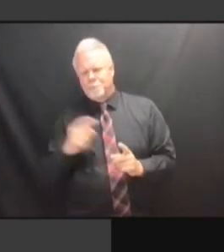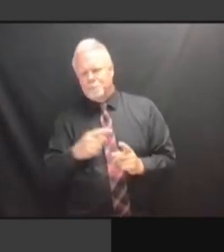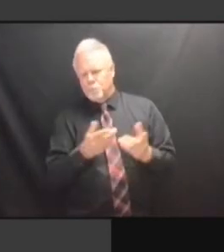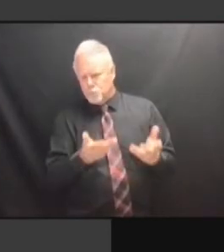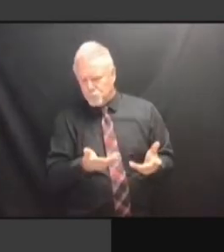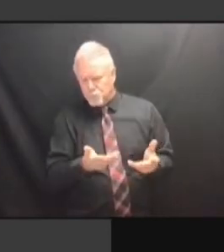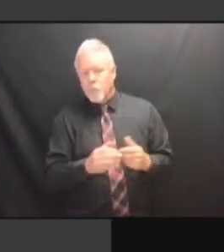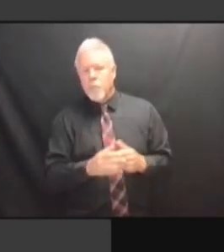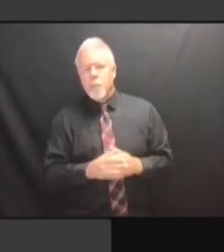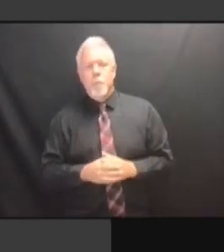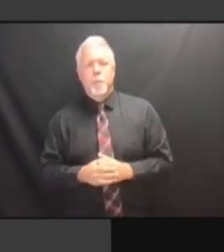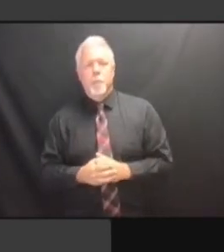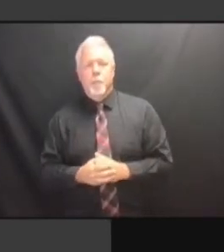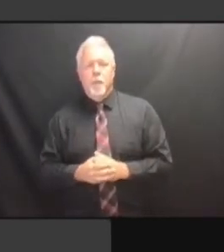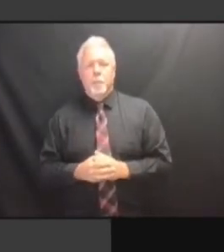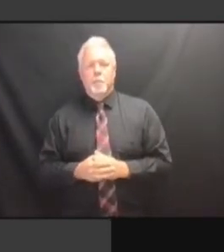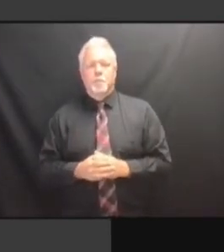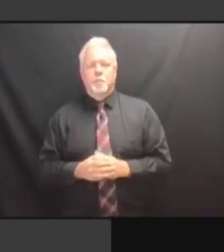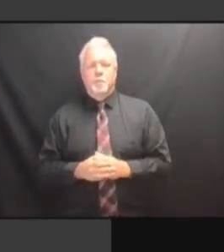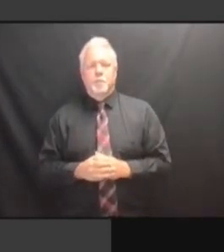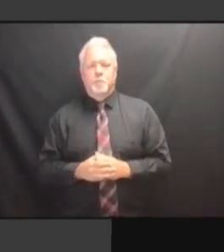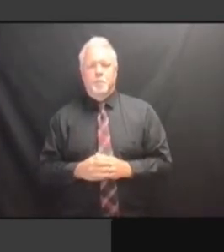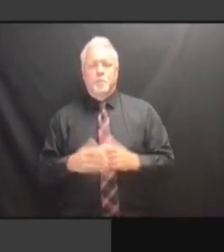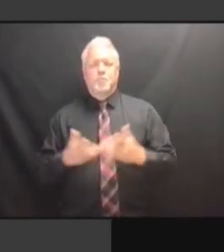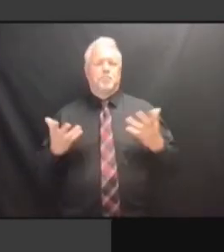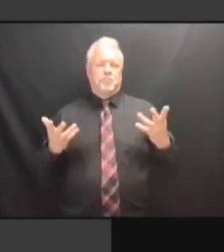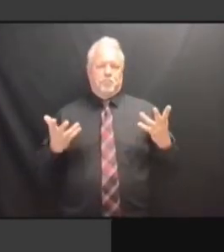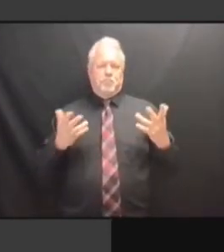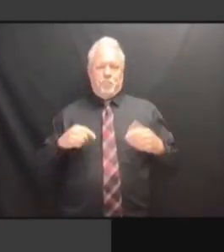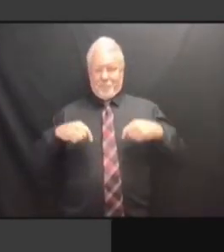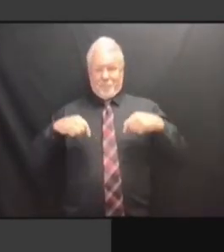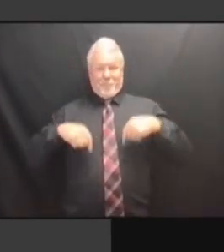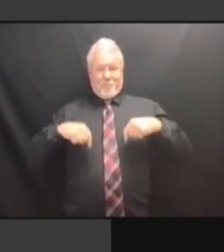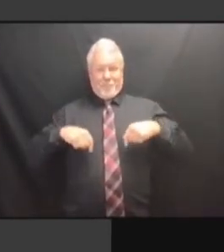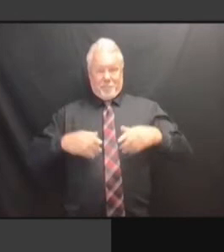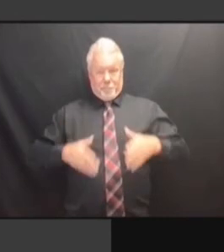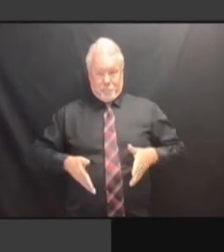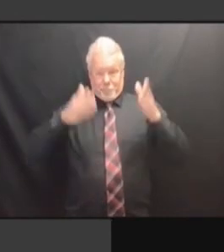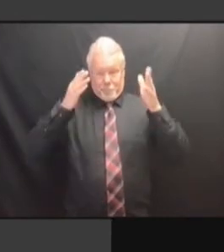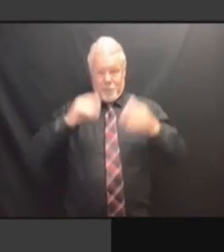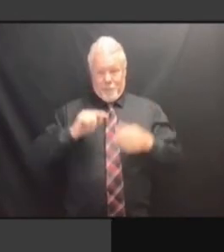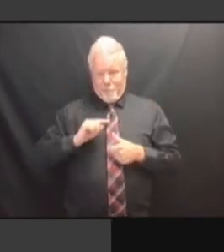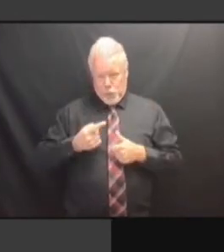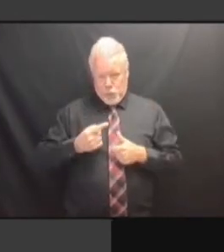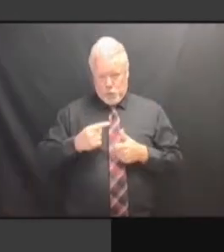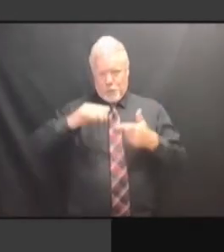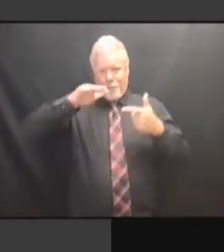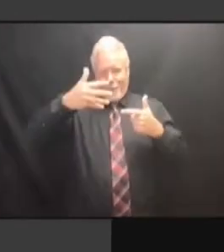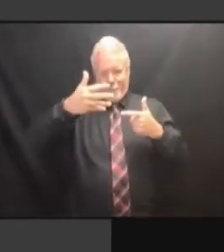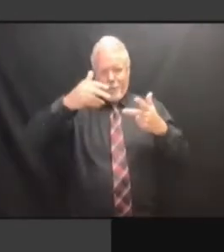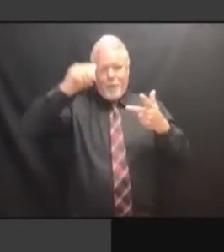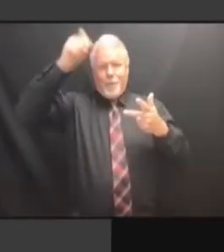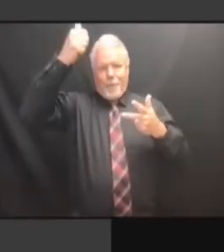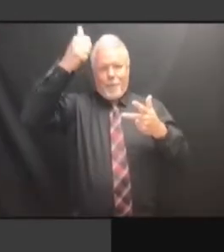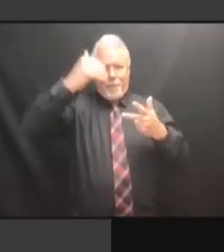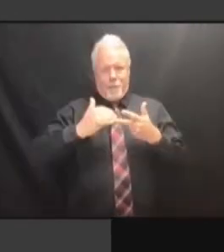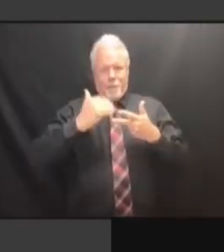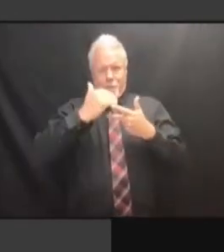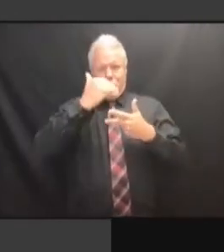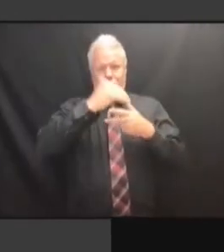FINALIZE THE BASIC LAYOUT, IS FINALIZE THE BASIC LAYOUT, IS WHO FINALIZE THE BASIC LAYOUT, IS WHO IS FINALIZE THE BASIC LAYOUT, IS WHO IS GOING FINALIZE THE BASIC LAYOUT, IS WHO IS GOING TO FINALIZE THE BASIC LAYOUT, IS WHO IS GOING TO GO FINALIZE THE BASIC LAYOUT, IS WHO IS GOING TO GO FIRST. WHO IS GOING TO GO FIRST. WHO IS GOING TO GO FIRST. AND WHO IS GOING TO GO FIRST. AND MOST WHO IS GOING TO GO FIRST. AND MOST LIKELY WHO IS GOING TO GO FIRST. AND MOST LIKELY IT'S WHO IS GOING TO GO FIRST. AND MOST LIKELY IT'S GOING WHO IS GOING TO GO FIRST. AND MOST LIKELY IT'S GOING TO WHO IS GOING TO GO FIRST. AND MOST LIKELY IT'S GOING TO BE AND MOST LIKELY IT'S GOING TO BE AND MOST LIKELY IT'S GOING TO BE MOVING AND MOST LIKELY IT'S GOING TO BE MOVING THE AND MOST LIKELY IT'S GOING TO BE MOVING THE ENFORCEMENT AND MOST LIKELY IT'S GOING TO BE MOVING THE ENFORCEMENT UNIT AND MOST LIKELY IT'S GOING TO BE MOVING THE ENFORCEMENT UNIT UP MOVING THE ENFORCEMENT UNIT UP MOVING THE ENFORCEMENT UNIT UP TO MOVING THE ENFORCEMENT UNIT UP TO THE MOVING THE ENFORCEMENT UNIT UP TO THE 10th MOVING THE ENFORCEMENT UNIT UP TO THE 10th FLOOR. TO THE 10th FLOOR.